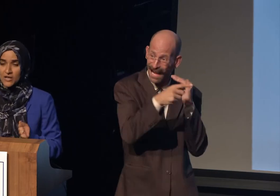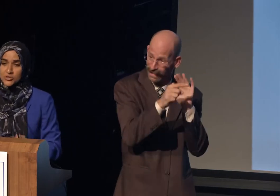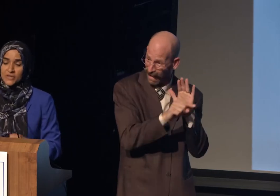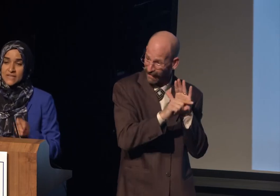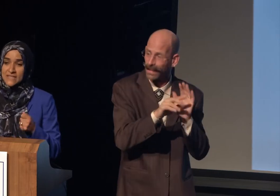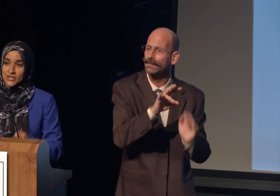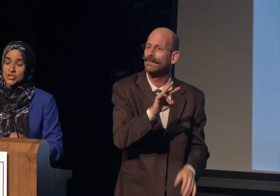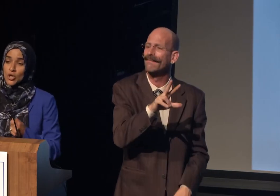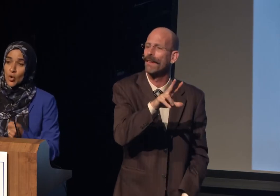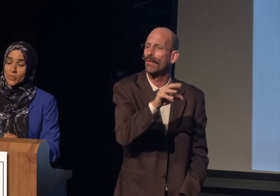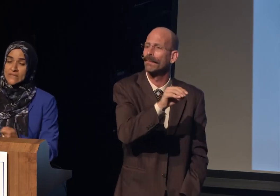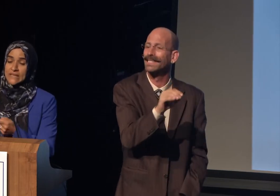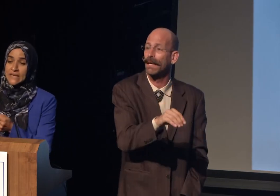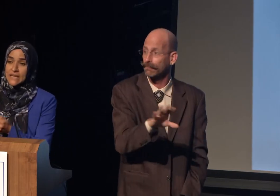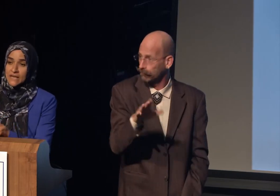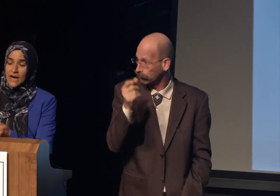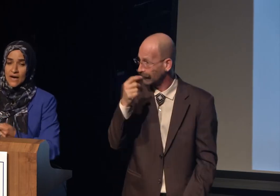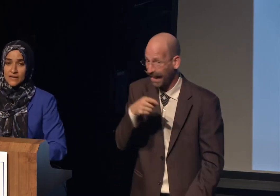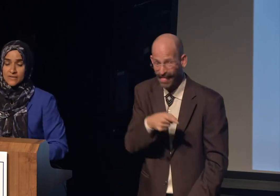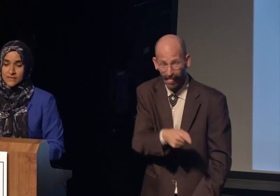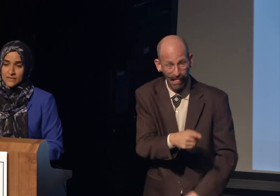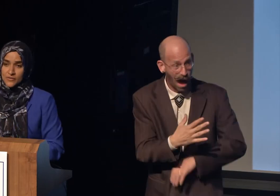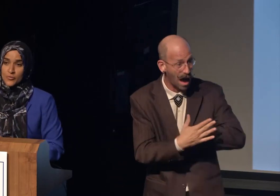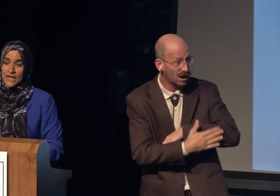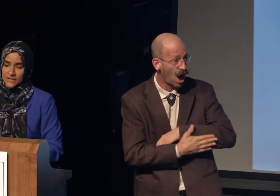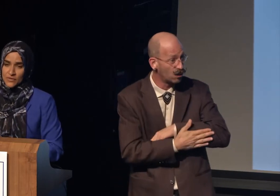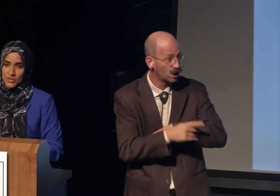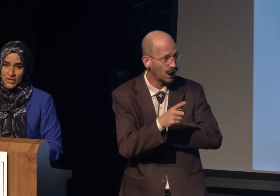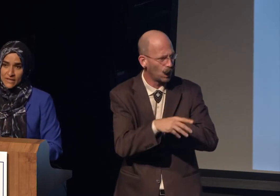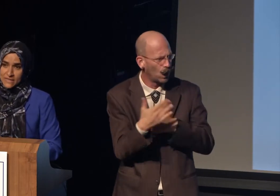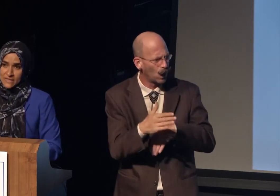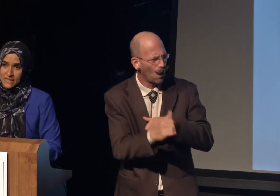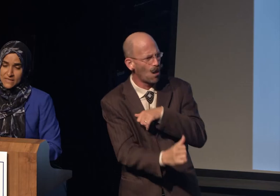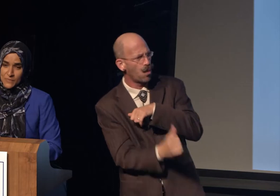A county that has actually openly threatened the United States.